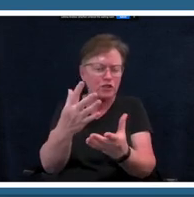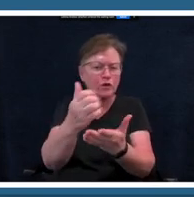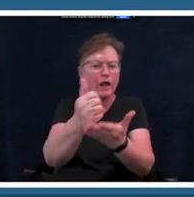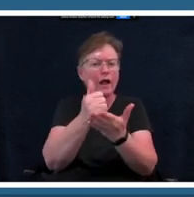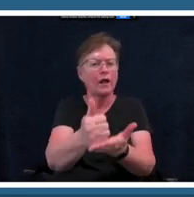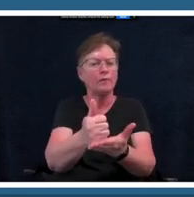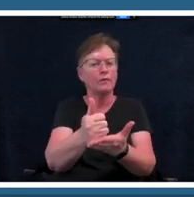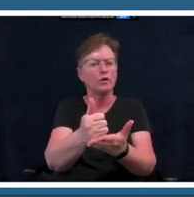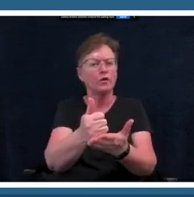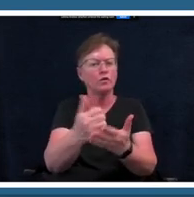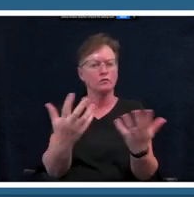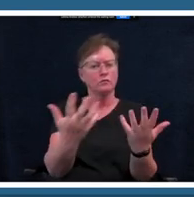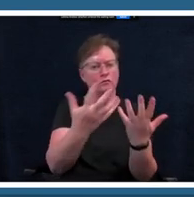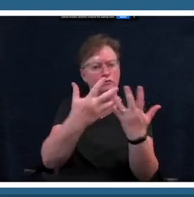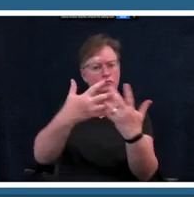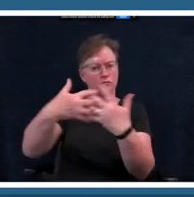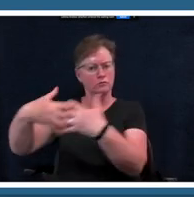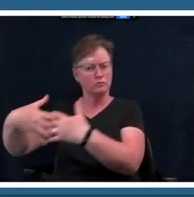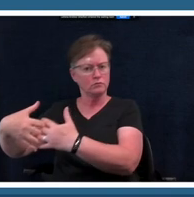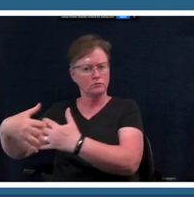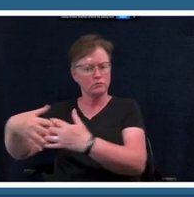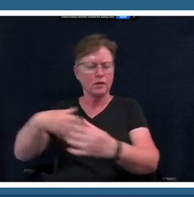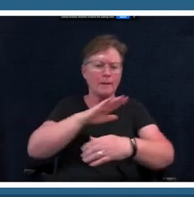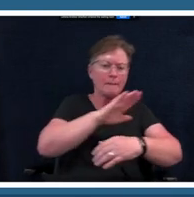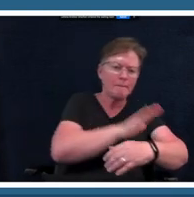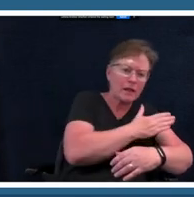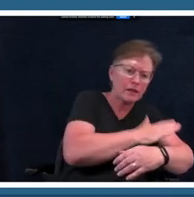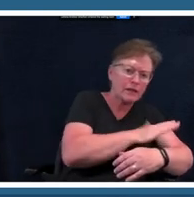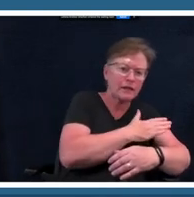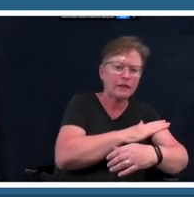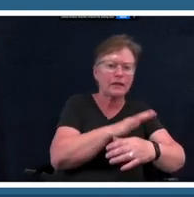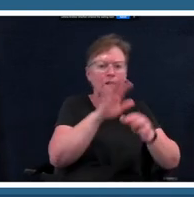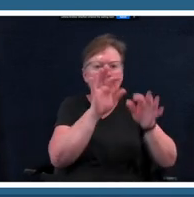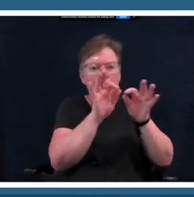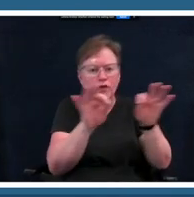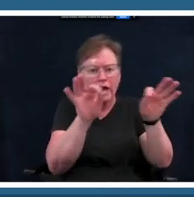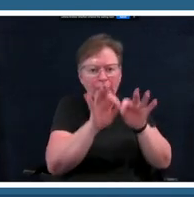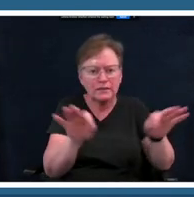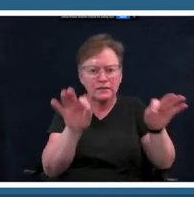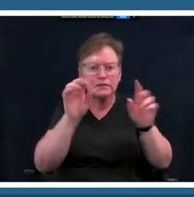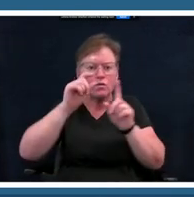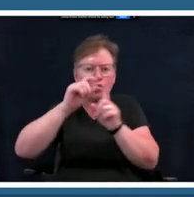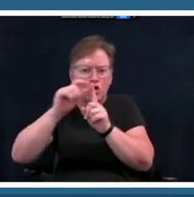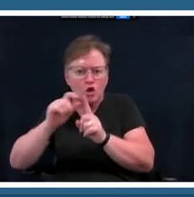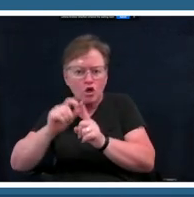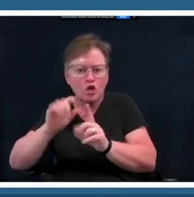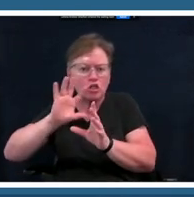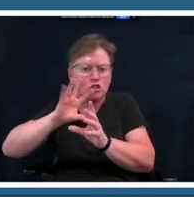going to be what your phrases might be things of that nature now you're going